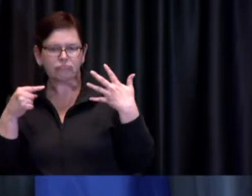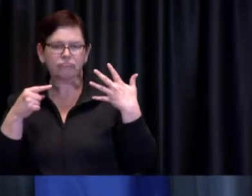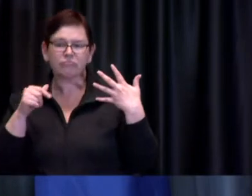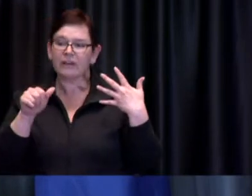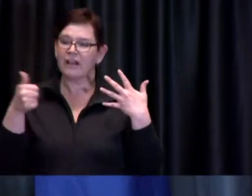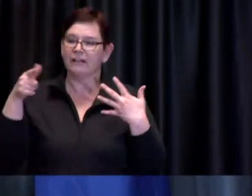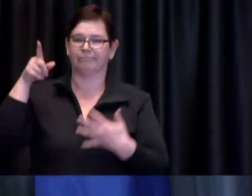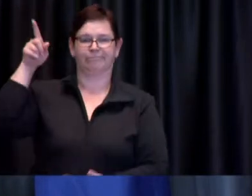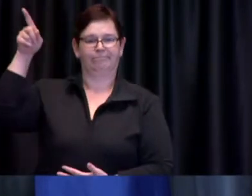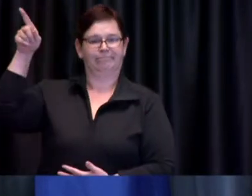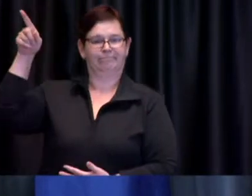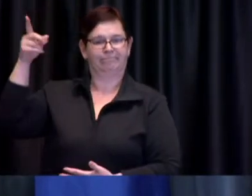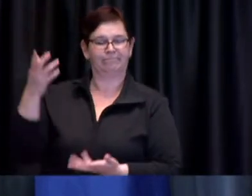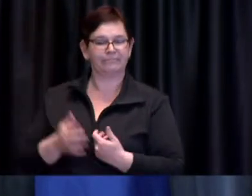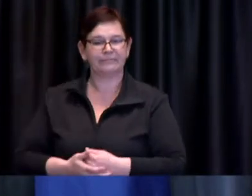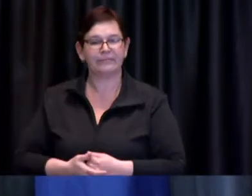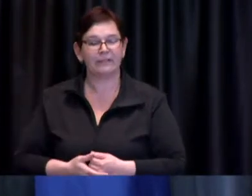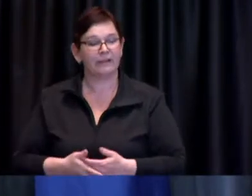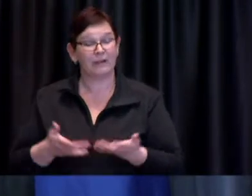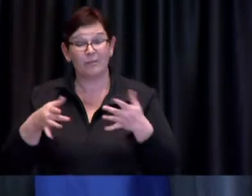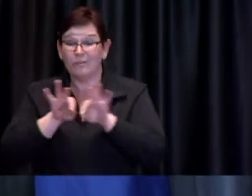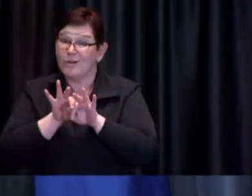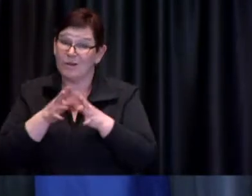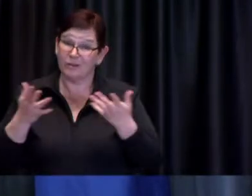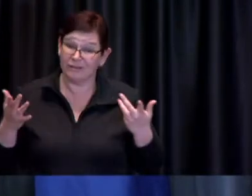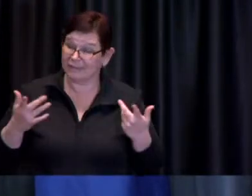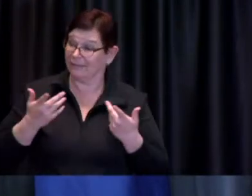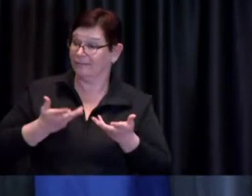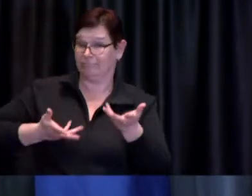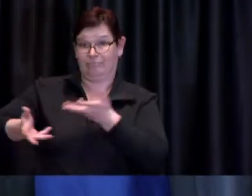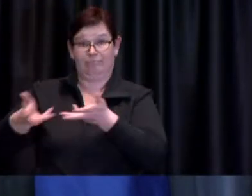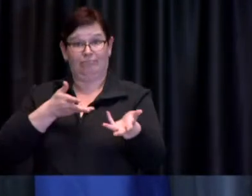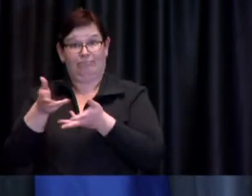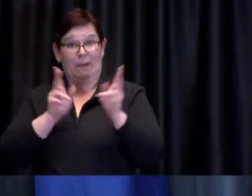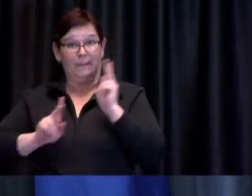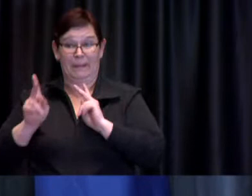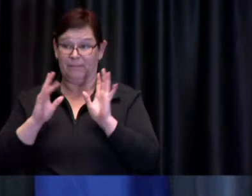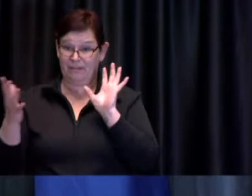greatest extent possible we know that distance does make a difference and of course we know